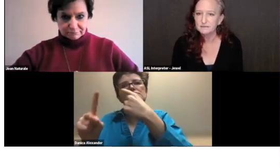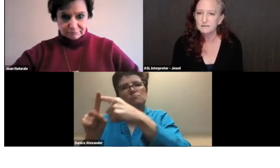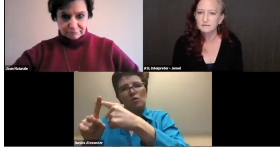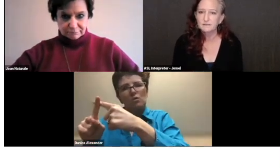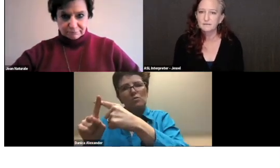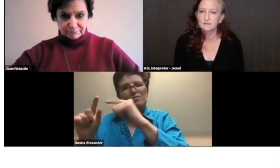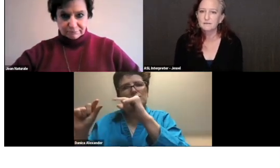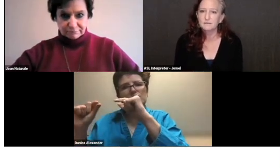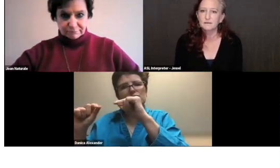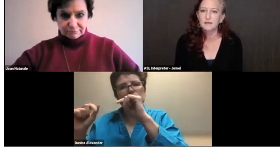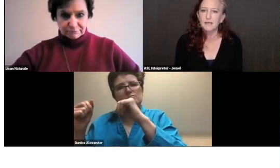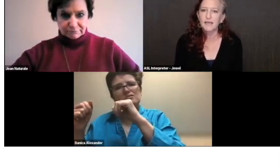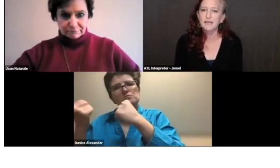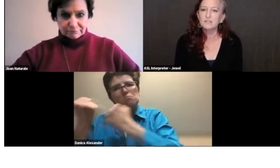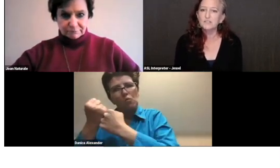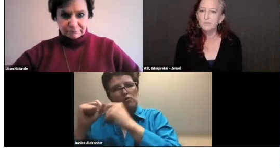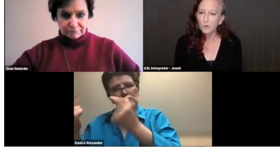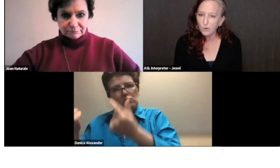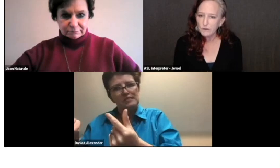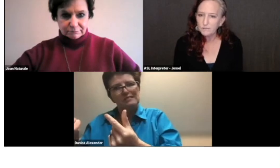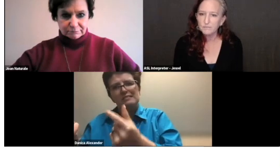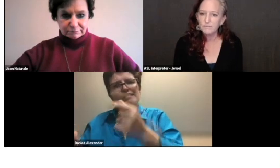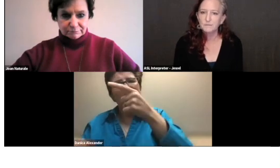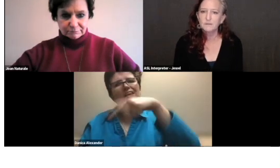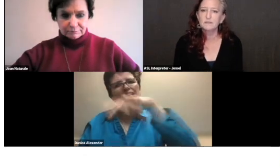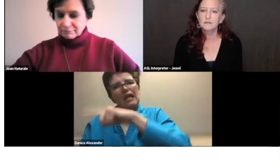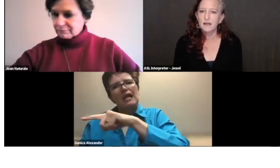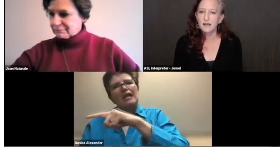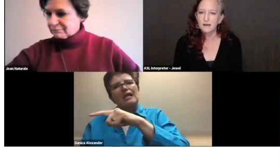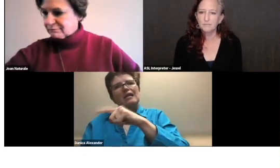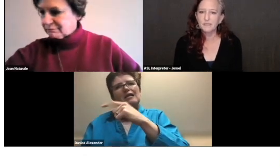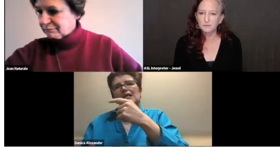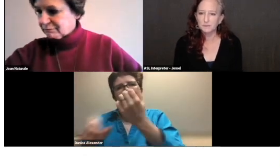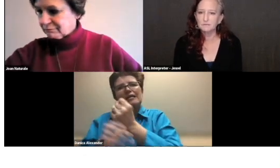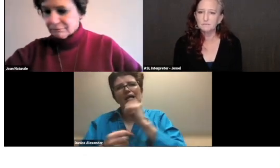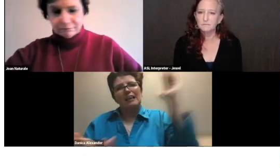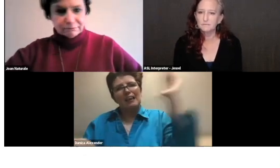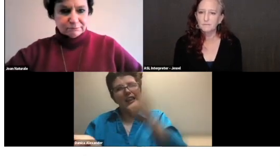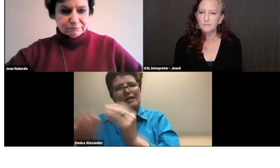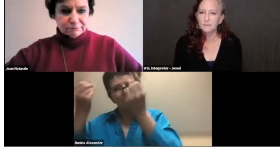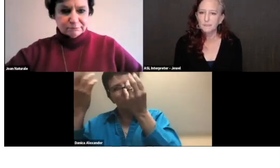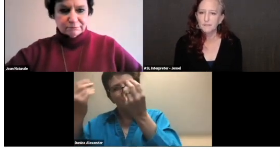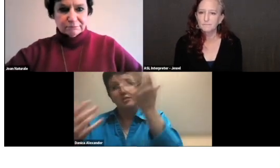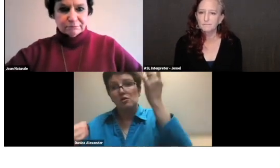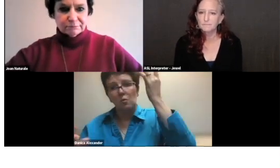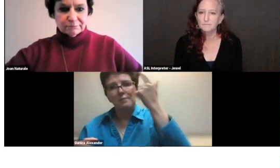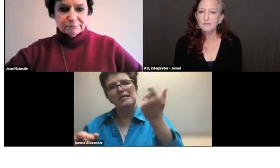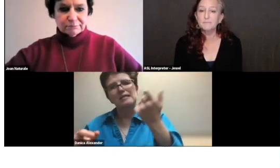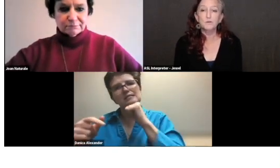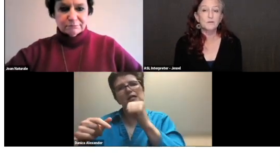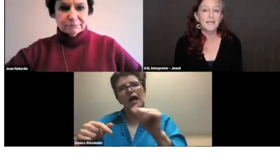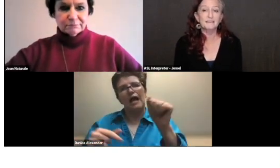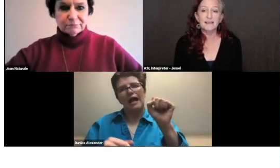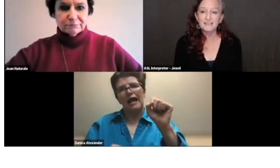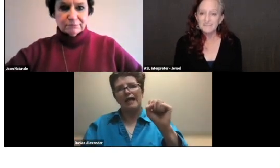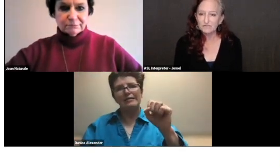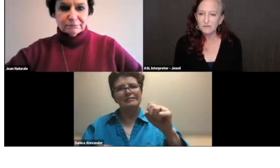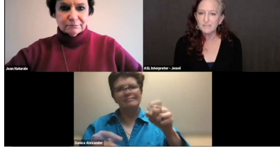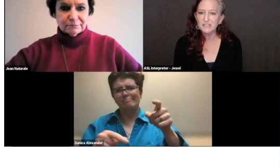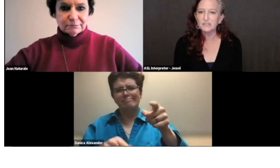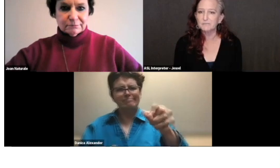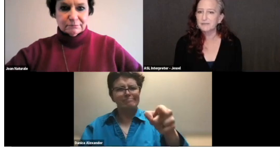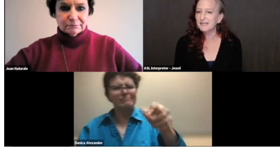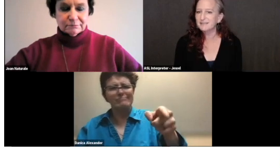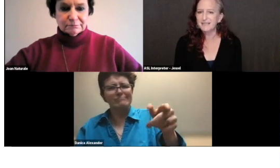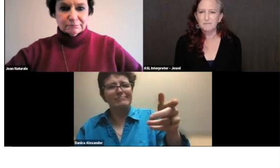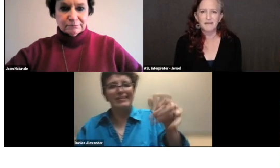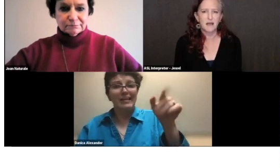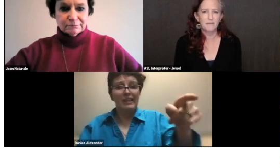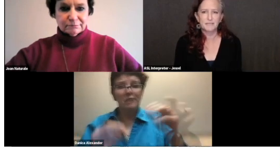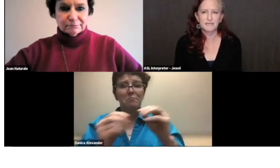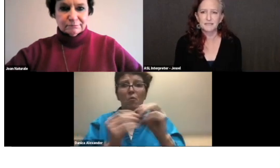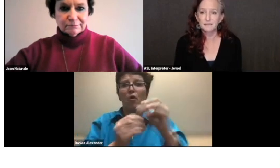And to support people, people who get less information because they may not be,